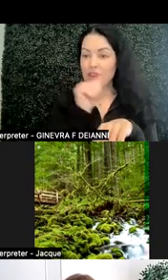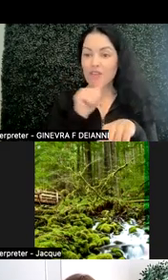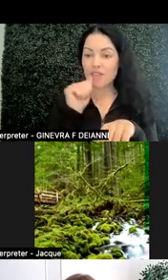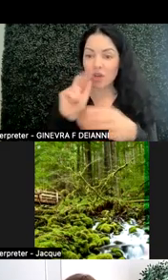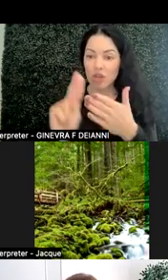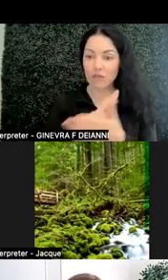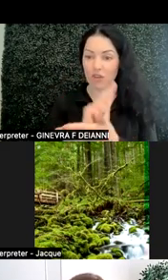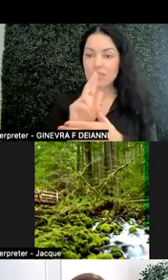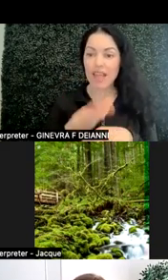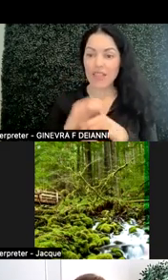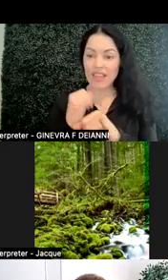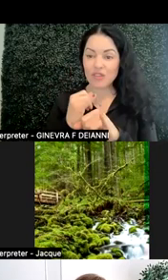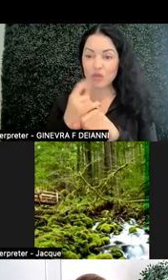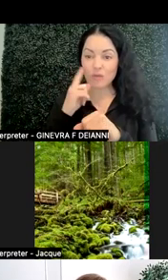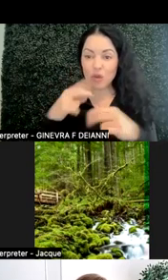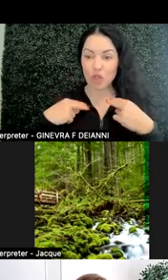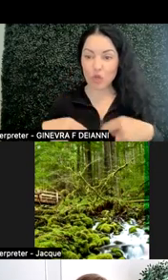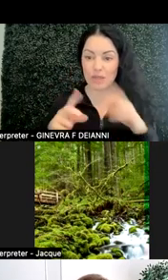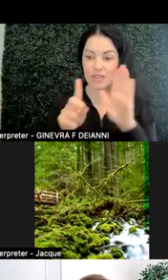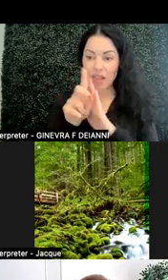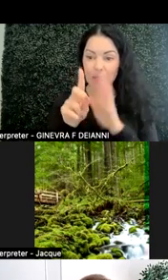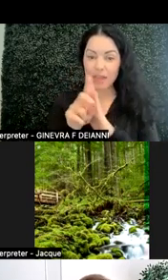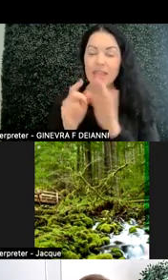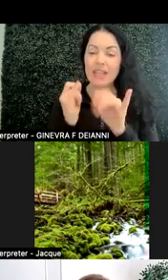for Human Development. The Institute for Human Development